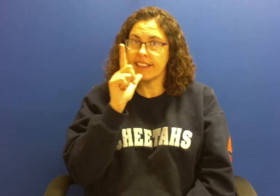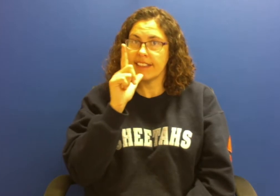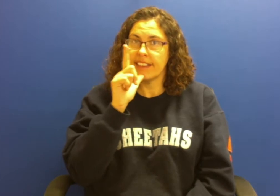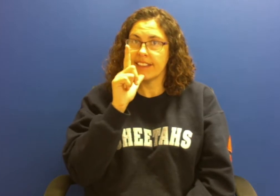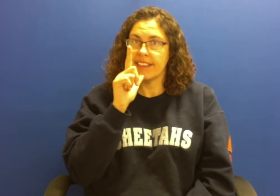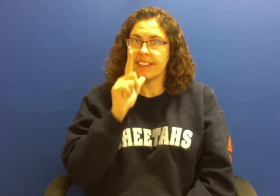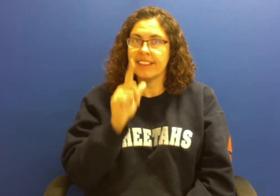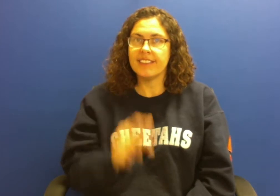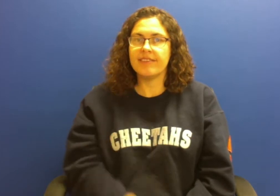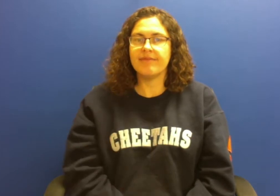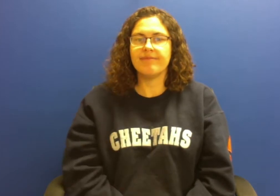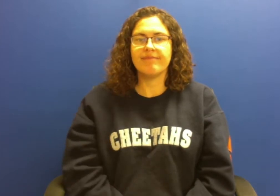lemon